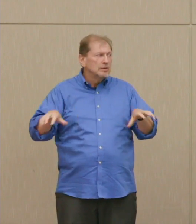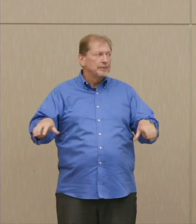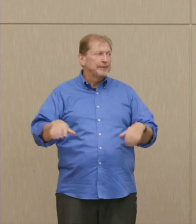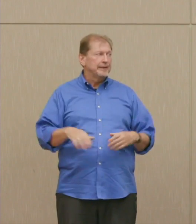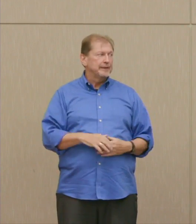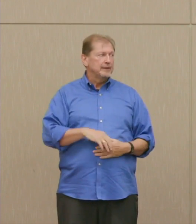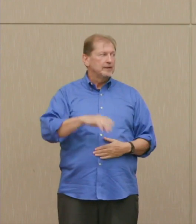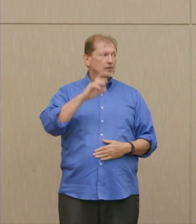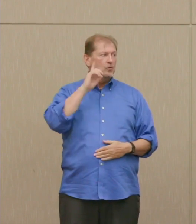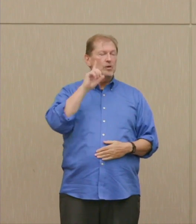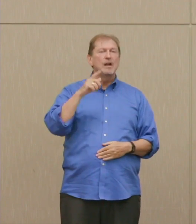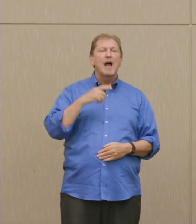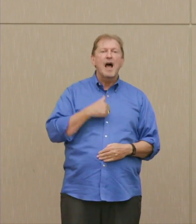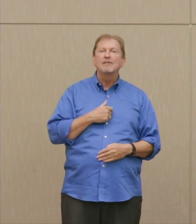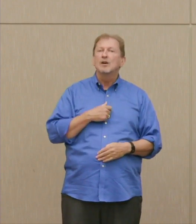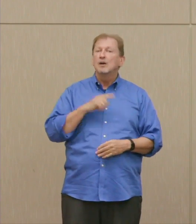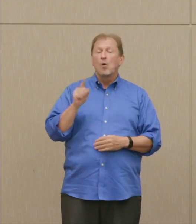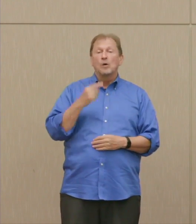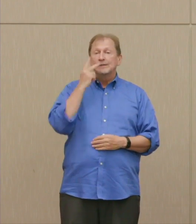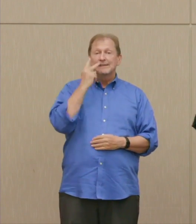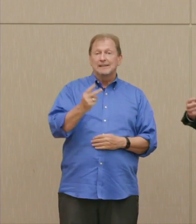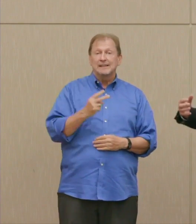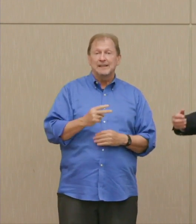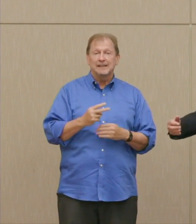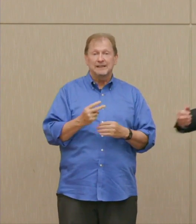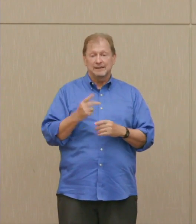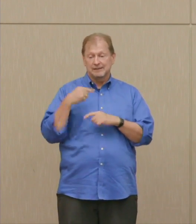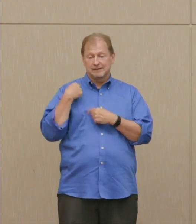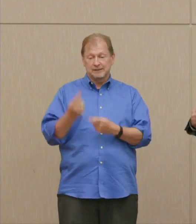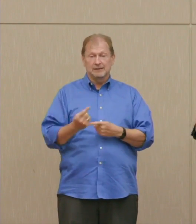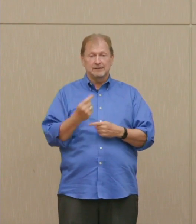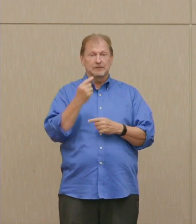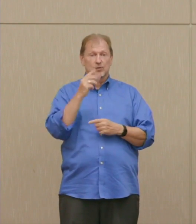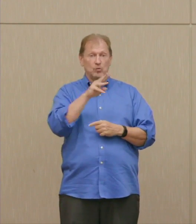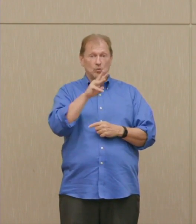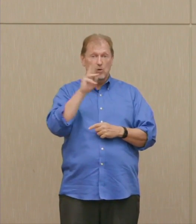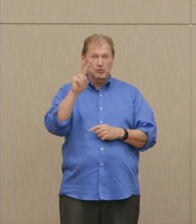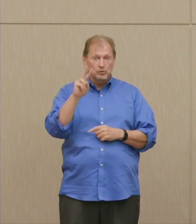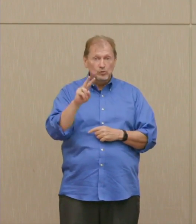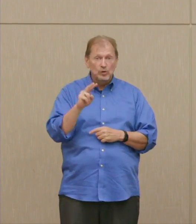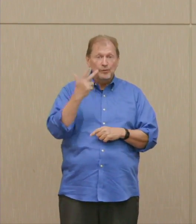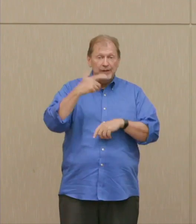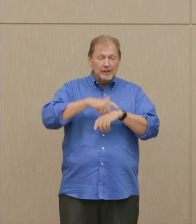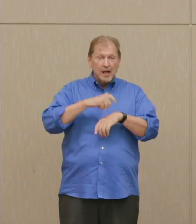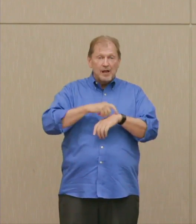three times in World War II, once in Tokyo, so wide and intense that a column of air would